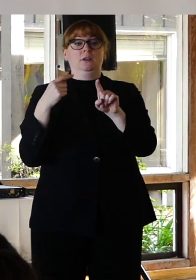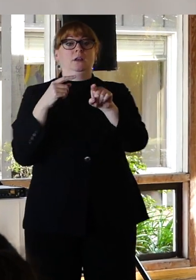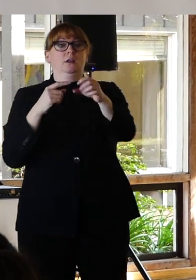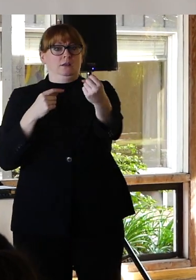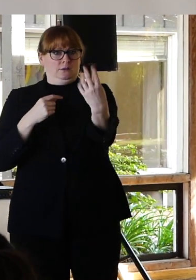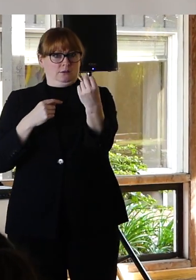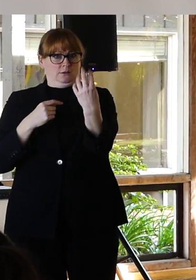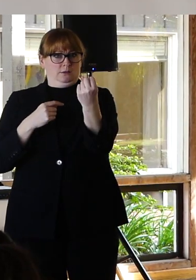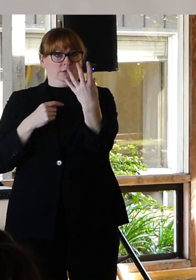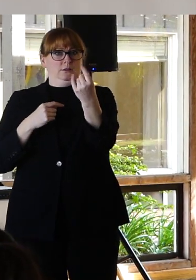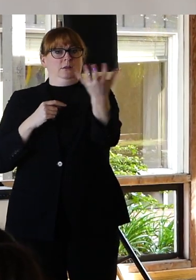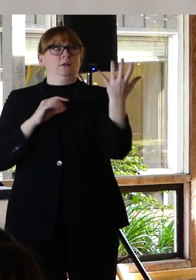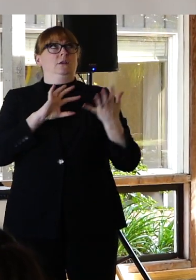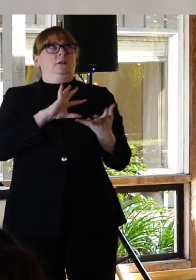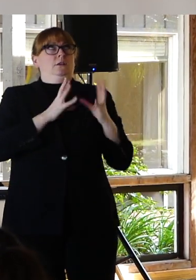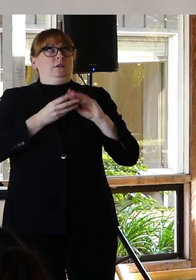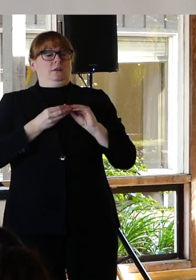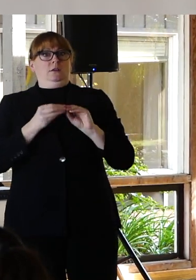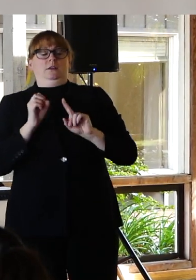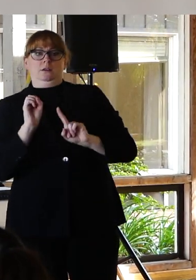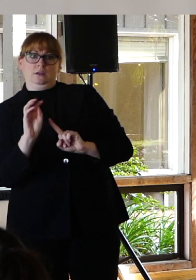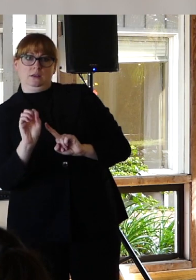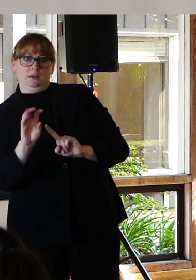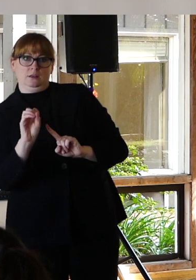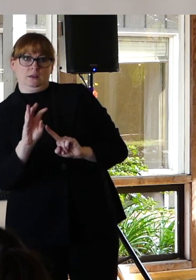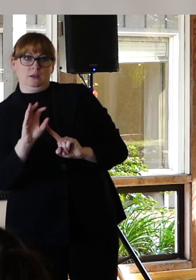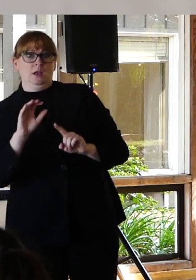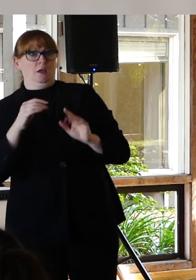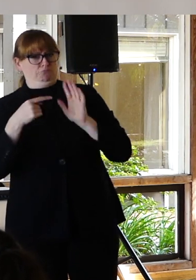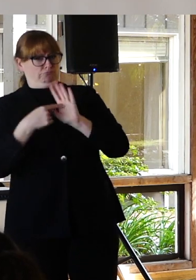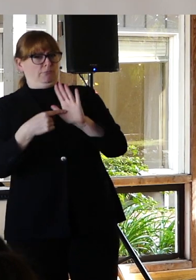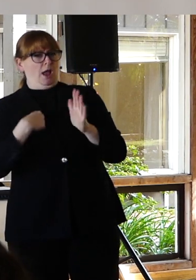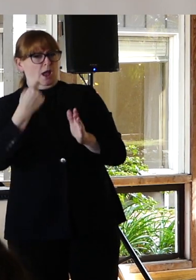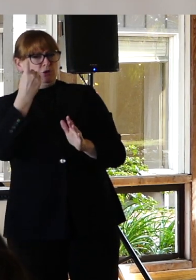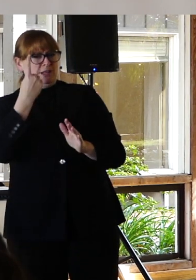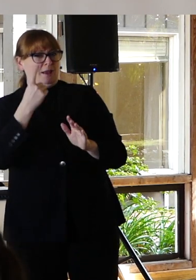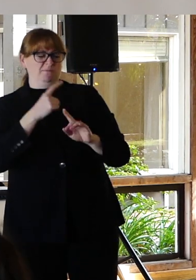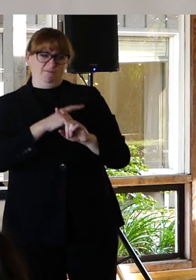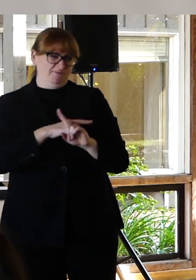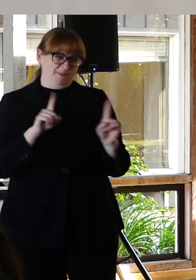show understanding but I think we can all see the hazard in doing that